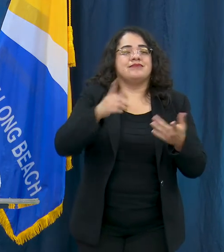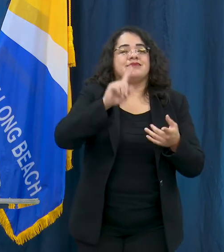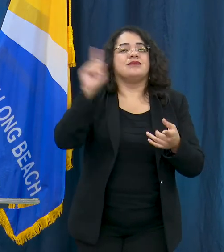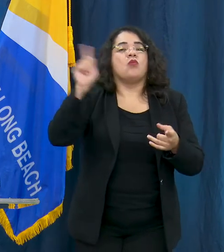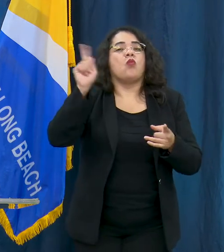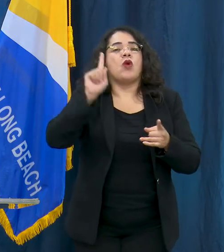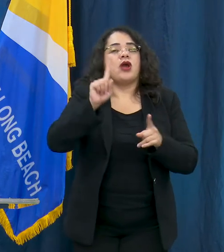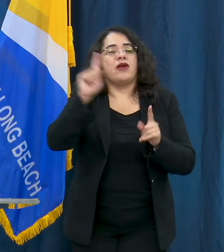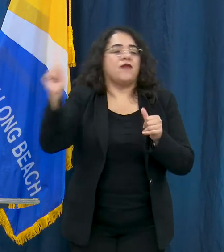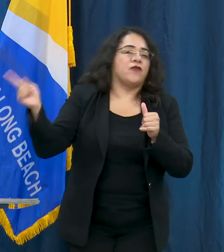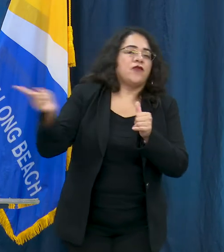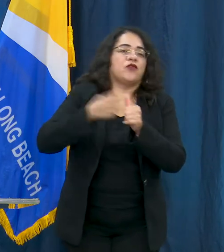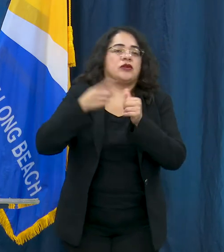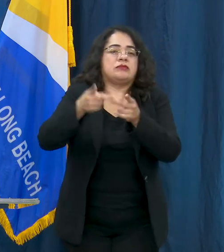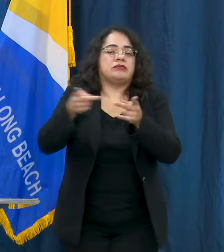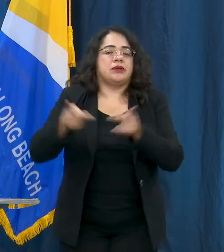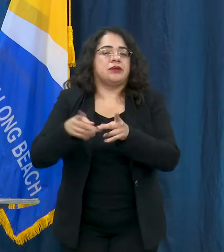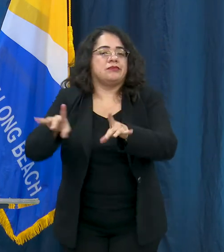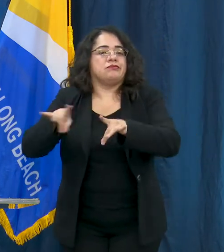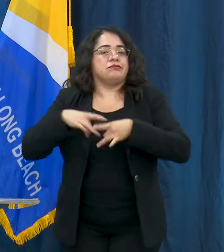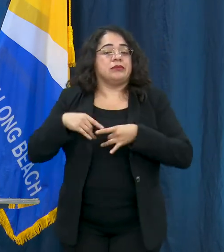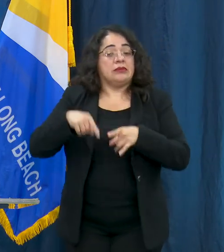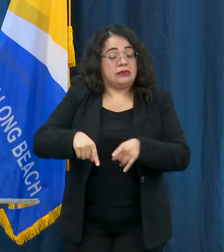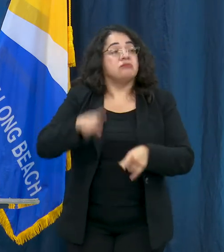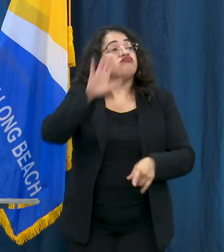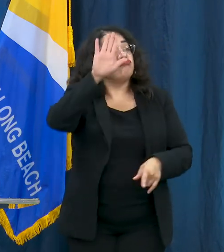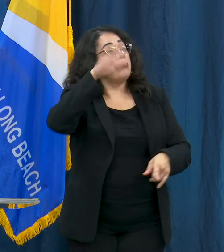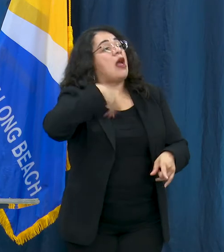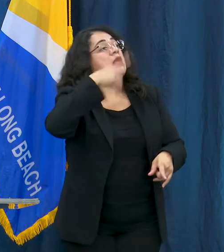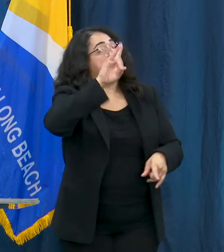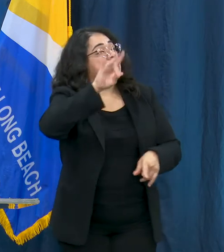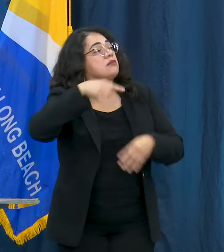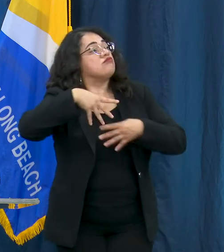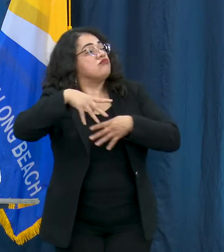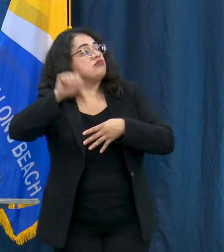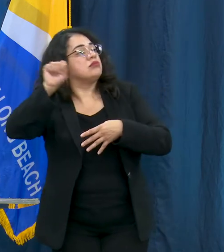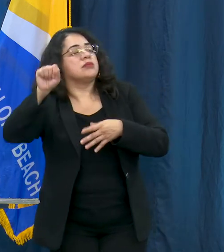contact with someone else with the virus who was contagious